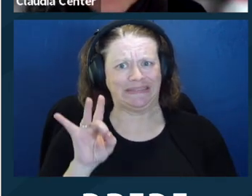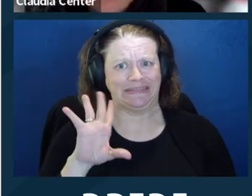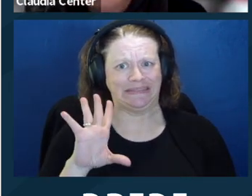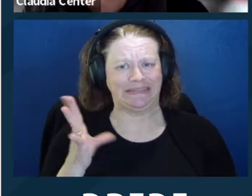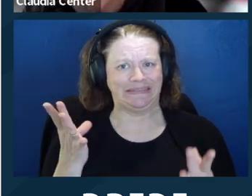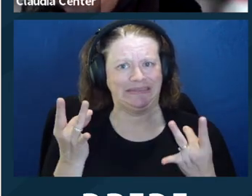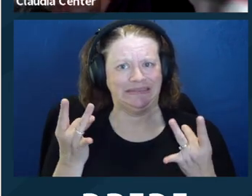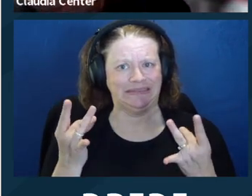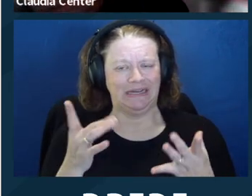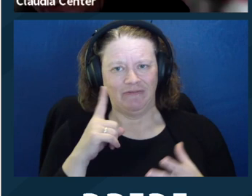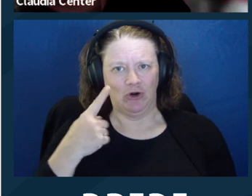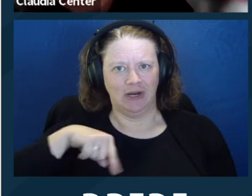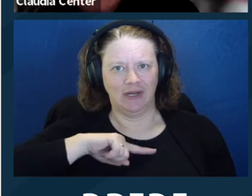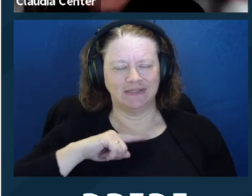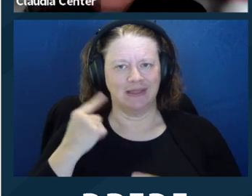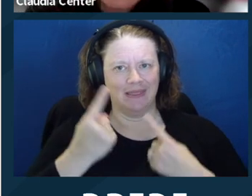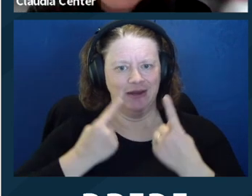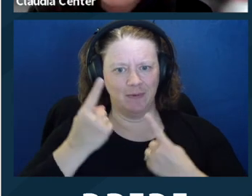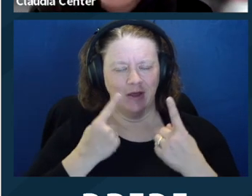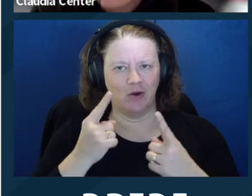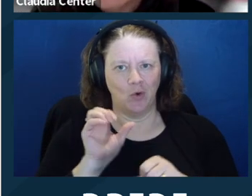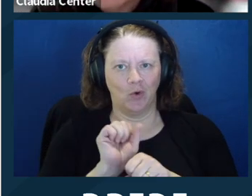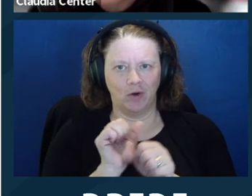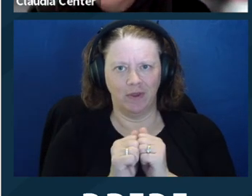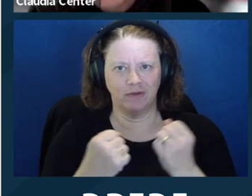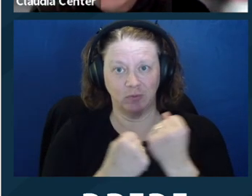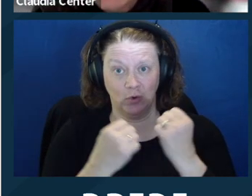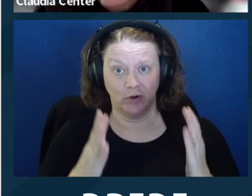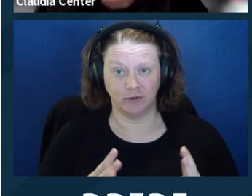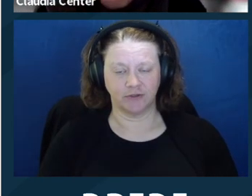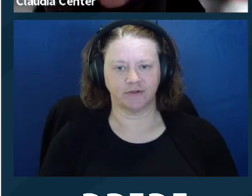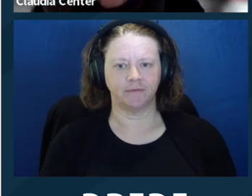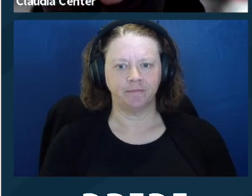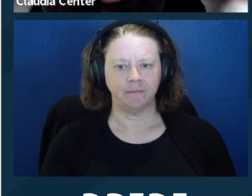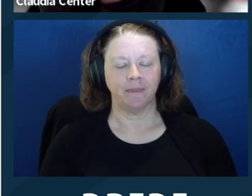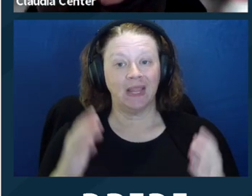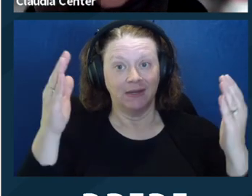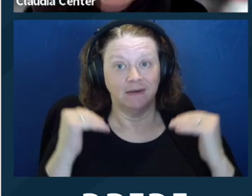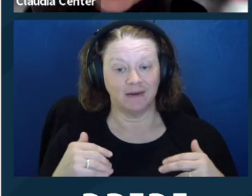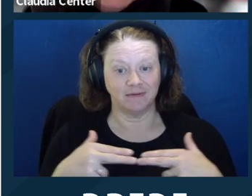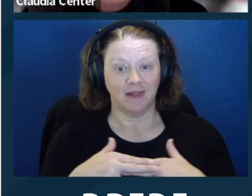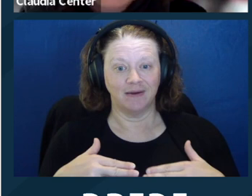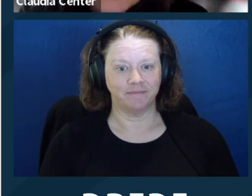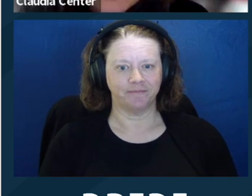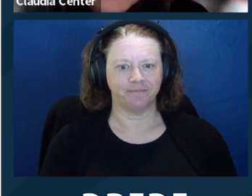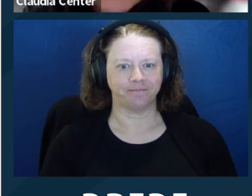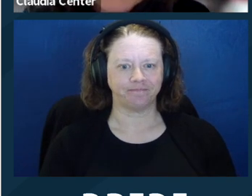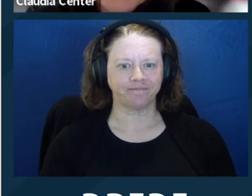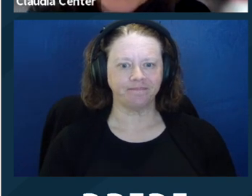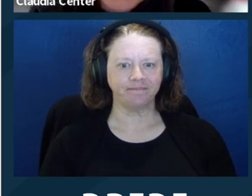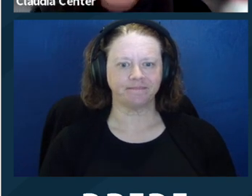Next slide. So how do we kind of balance all of this that